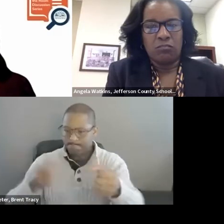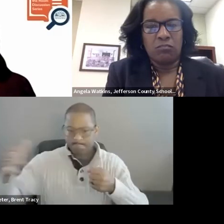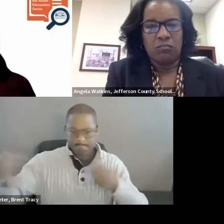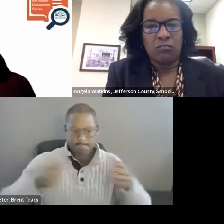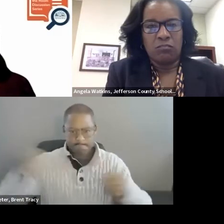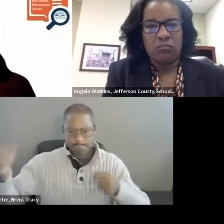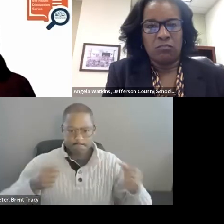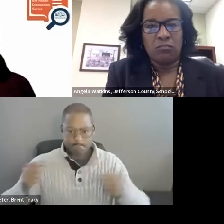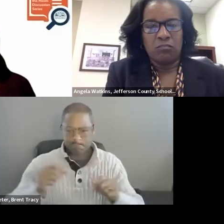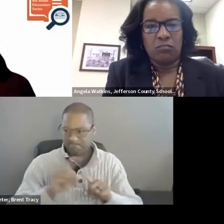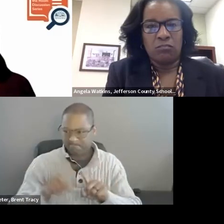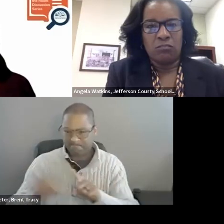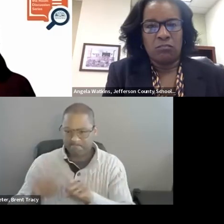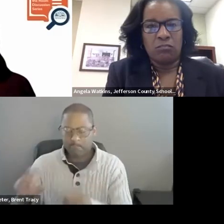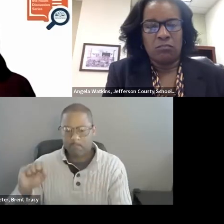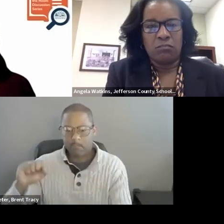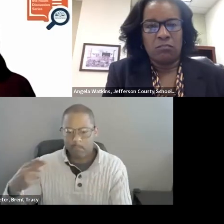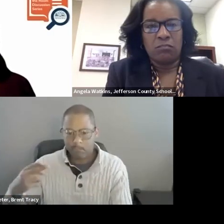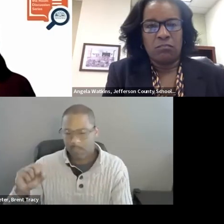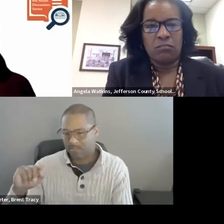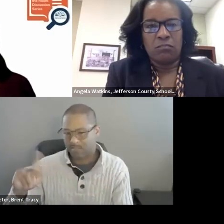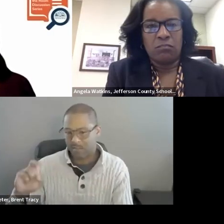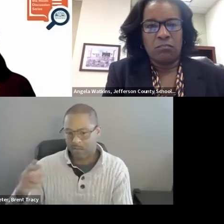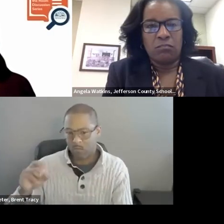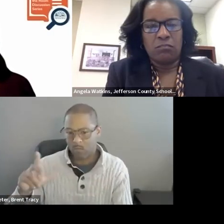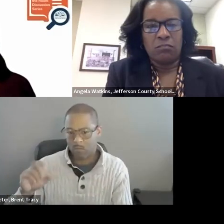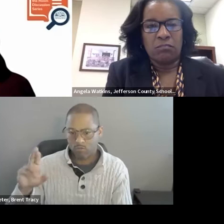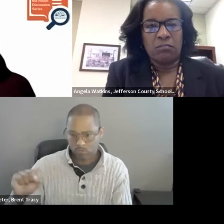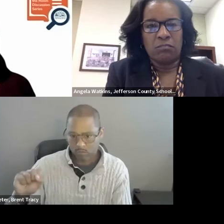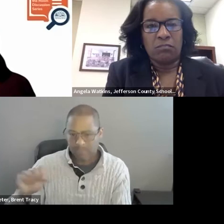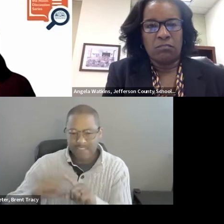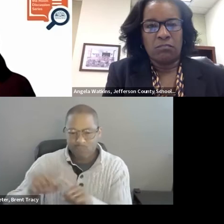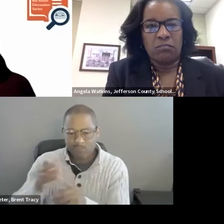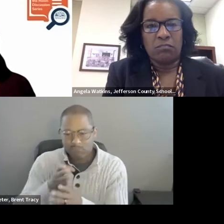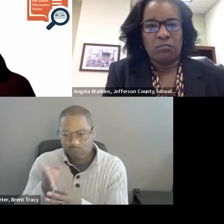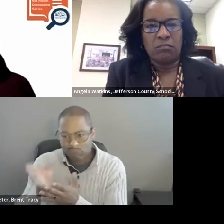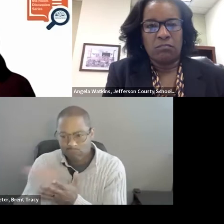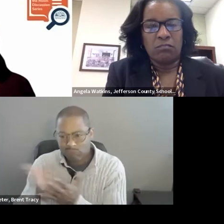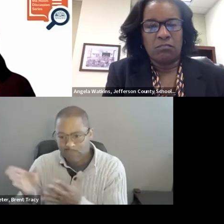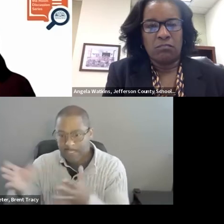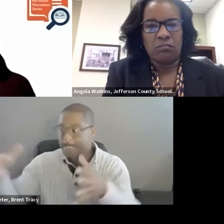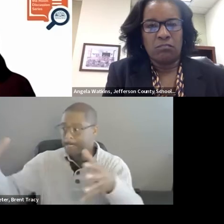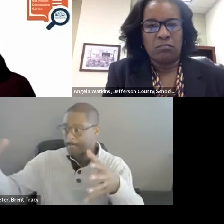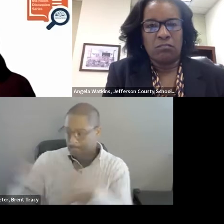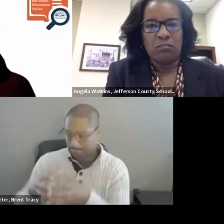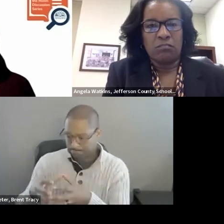stakeholders in different capacities to put together, and explore different avenues of